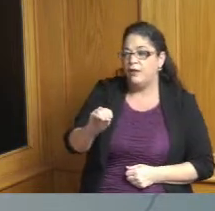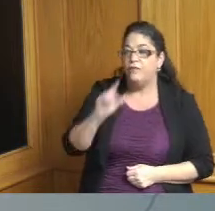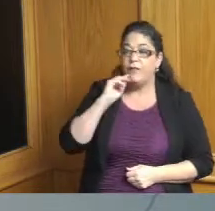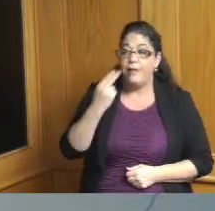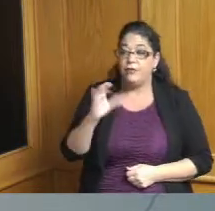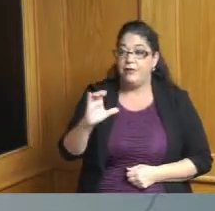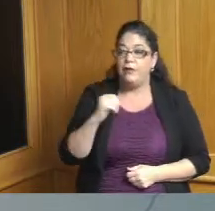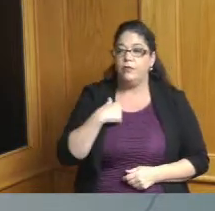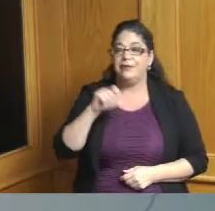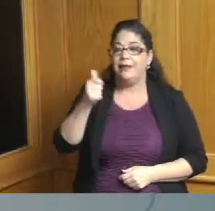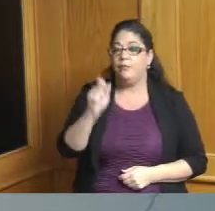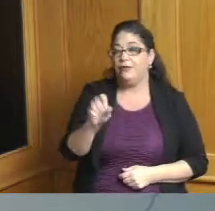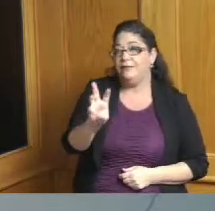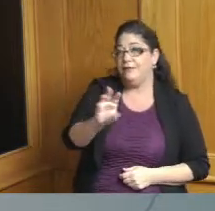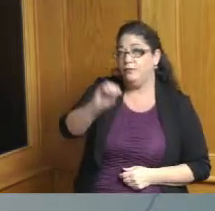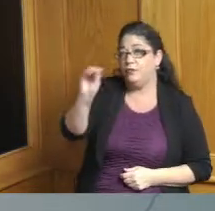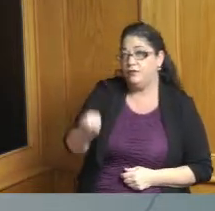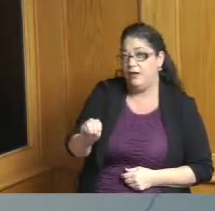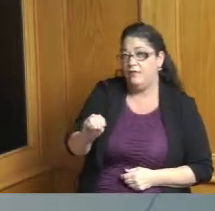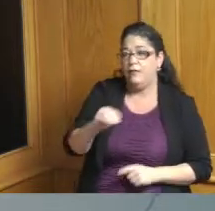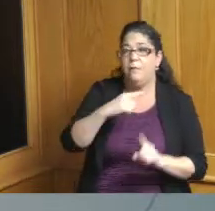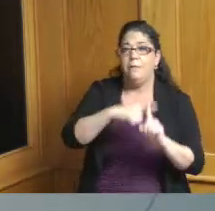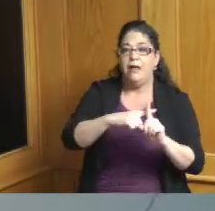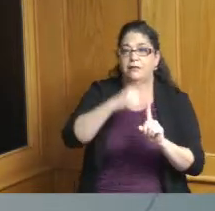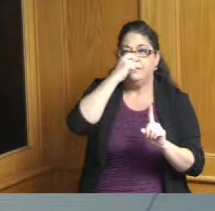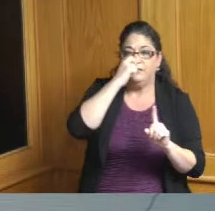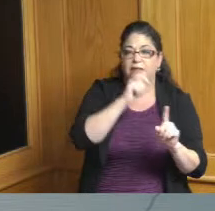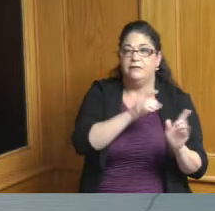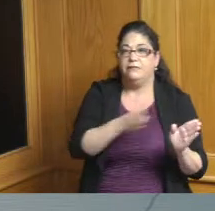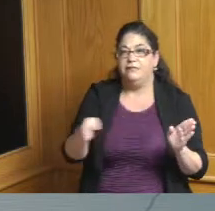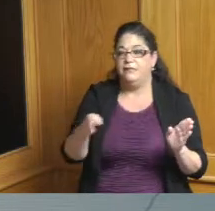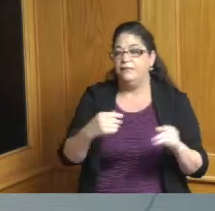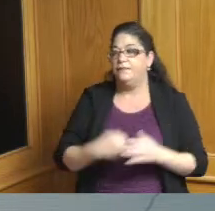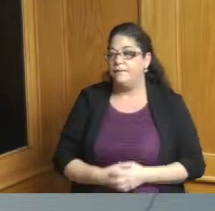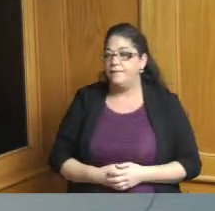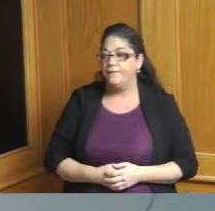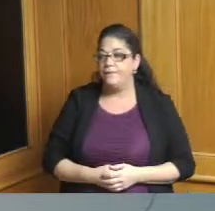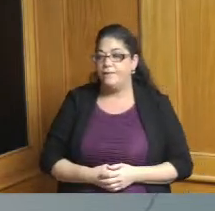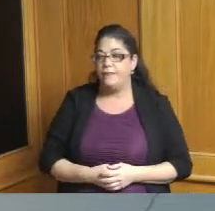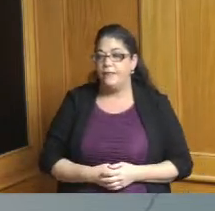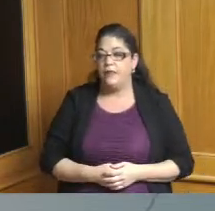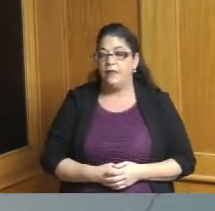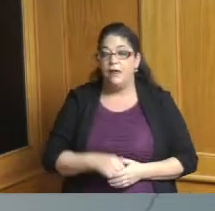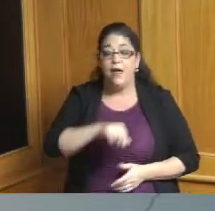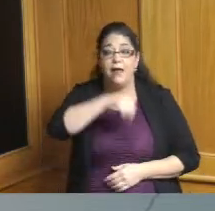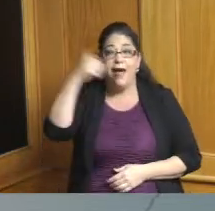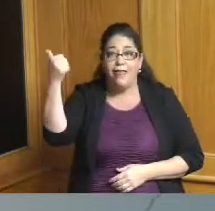at 10.6 percent positivity the other hopeful item is that we continue to have a lot of testing in